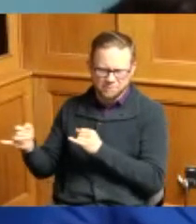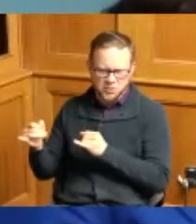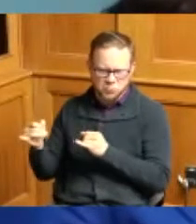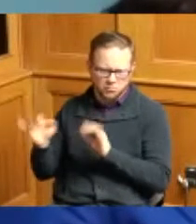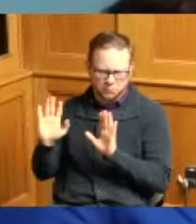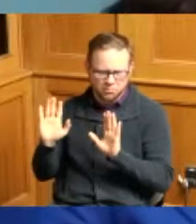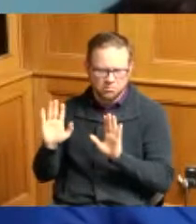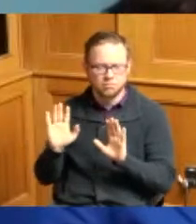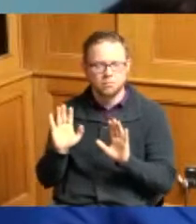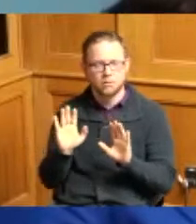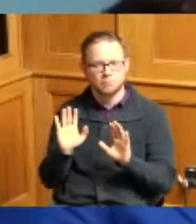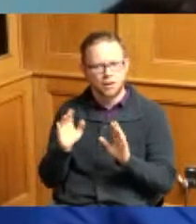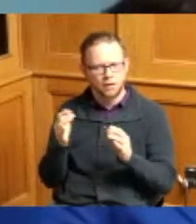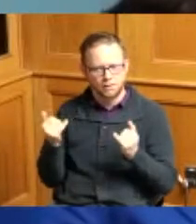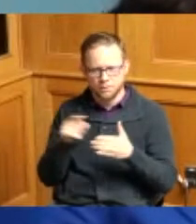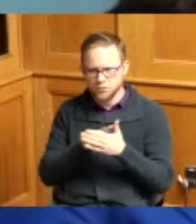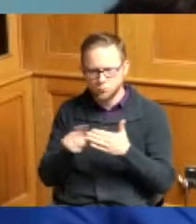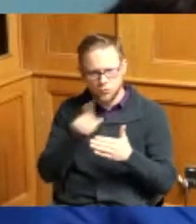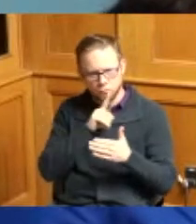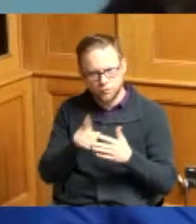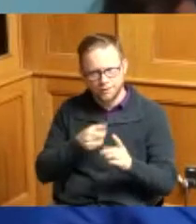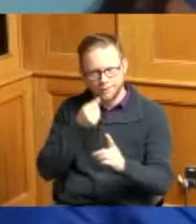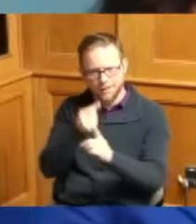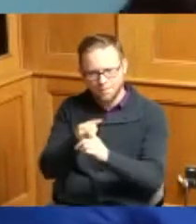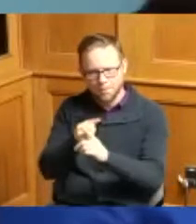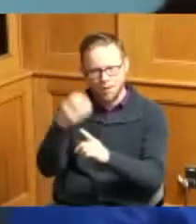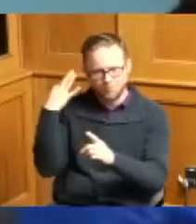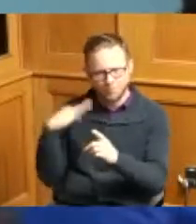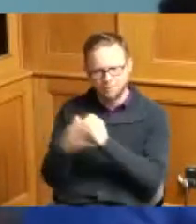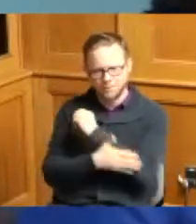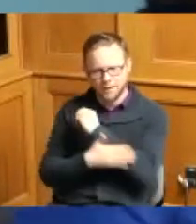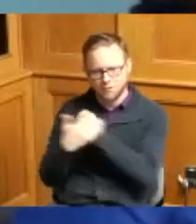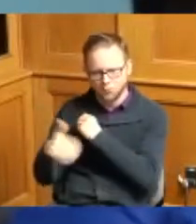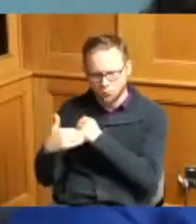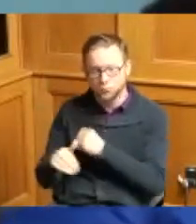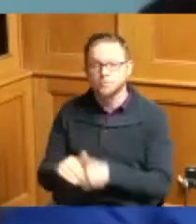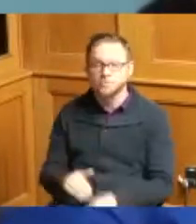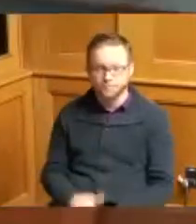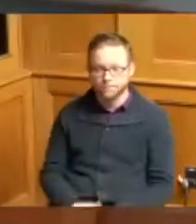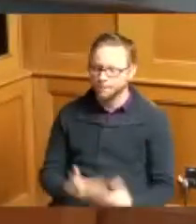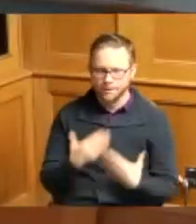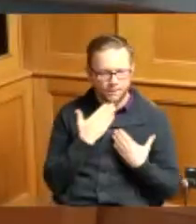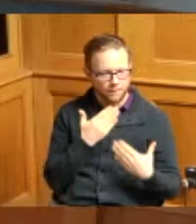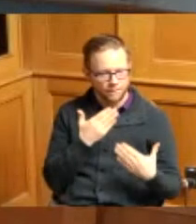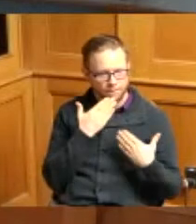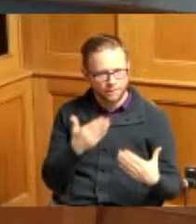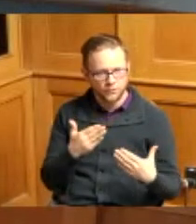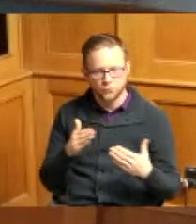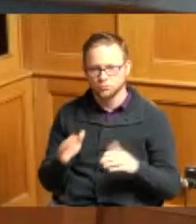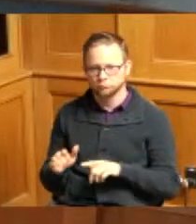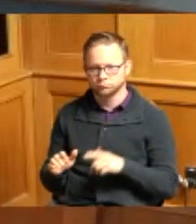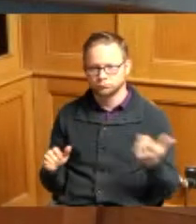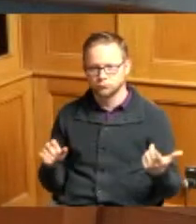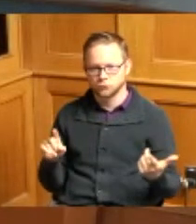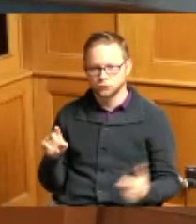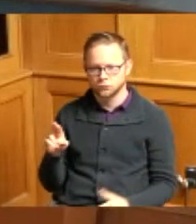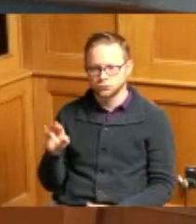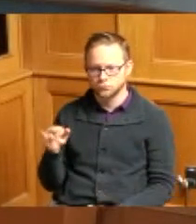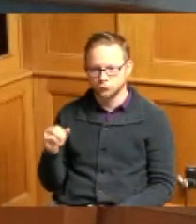made some some great impact so thank you thank you Commissioner Driehaus thank you the first thing I